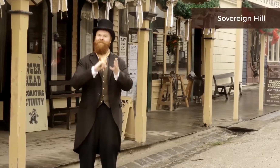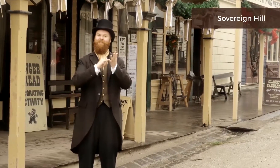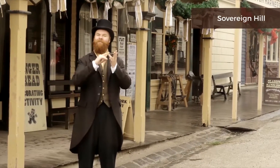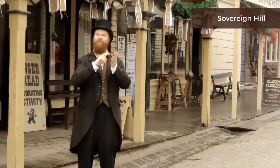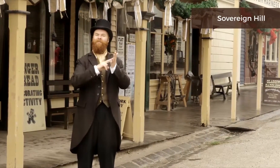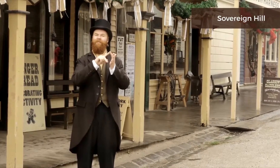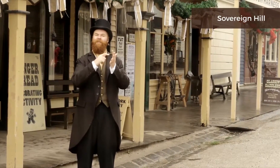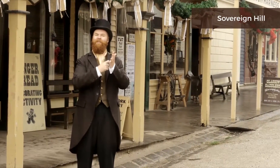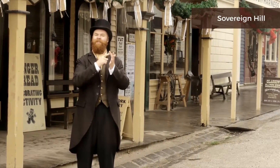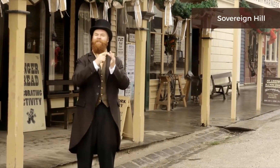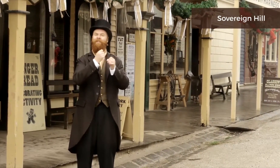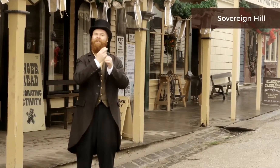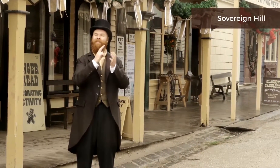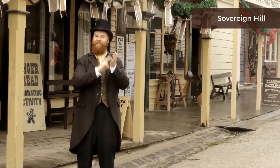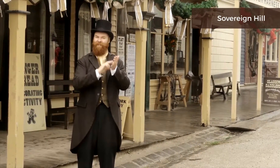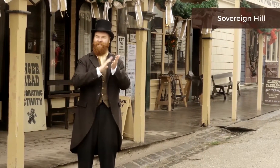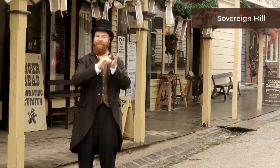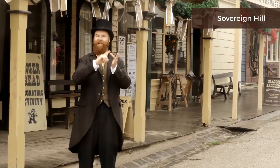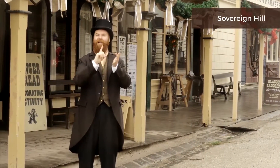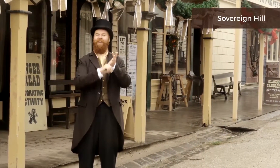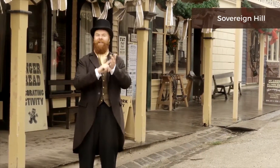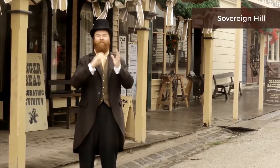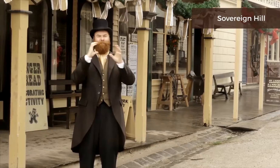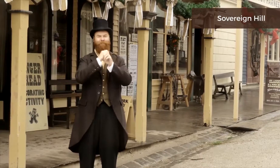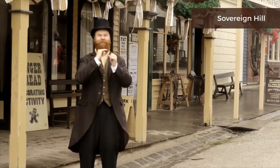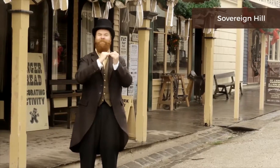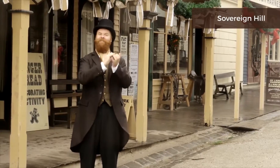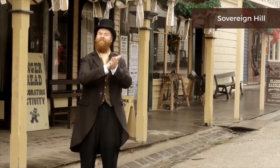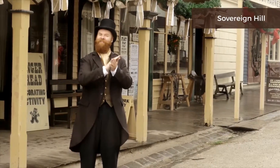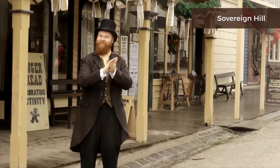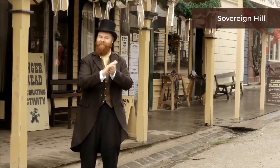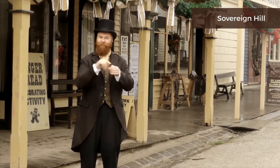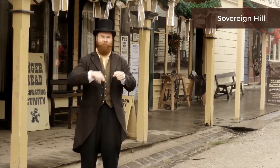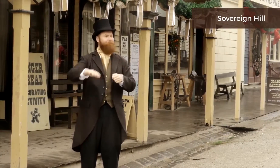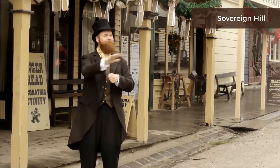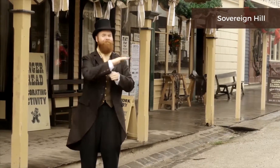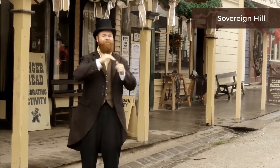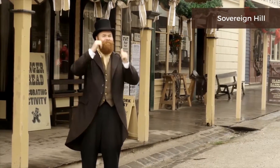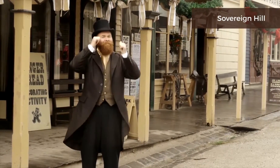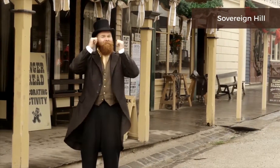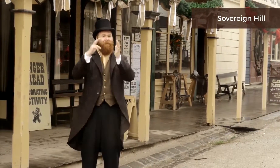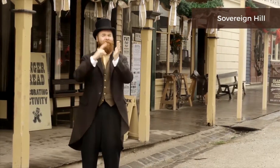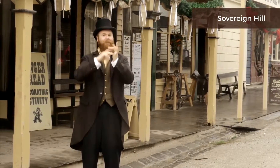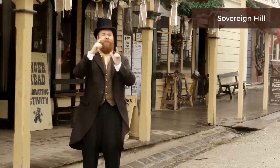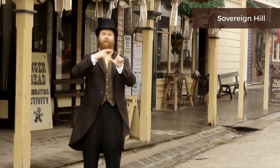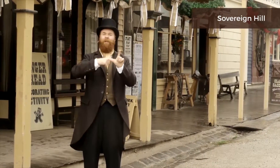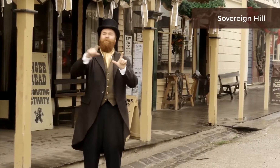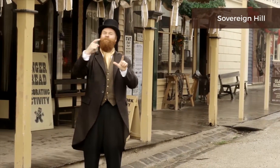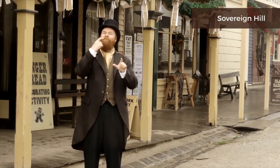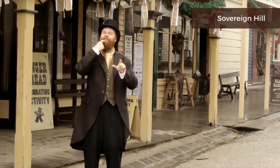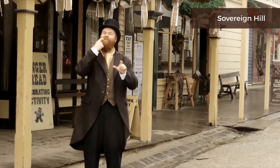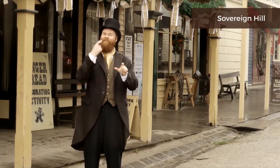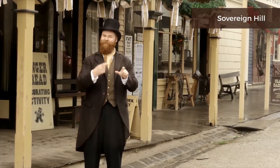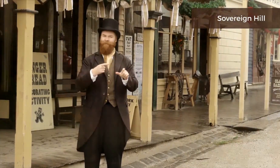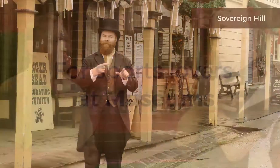Sovereign Hill, Victoria's iconic outdoor museum.